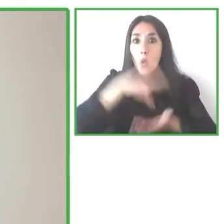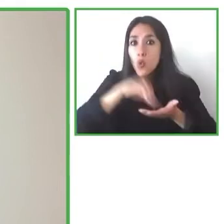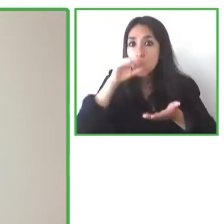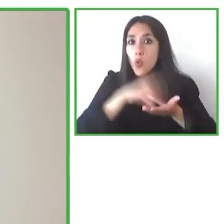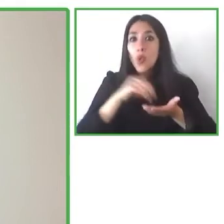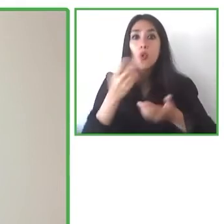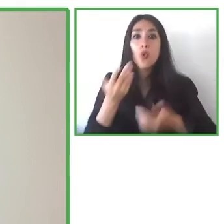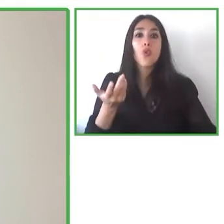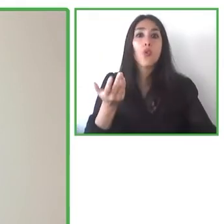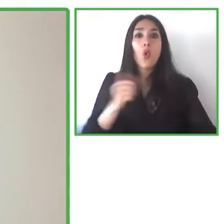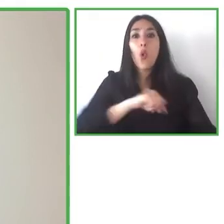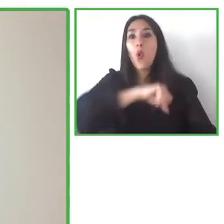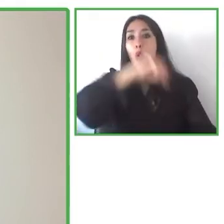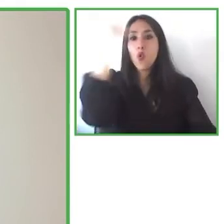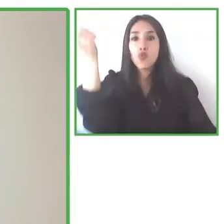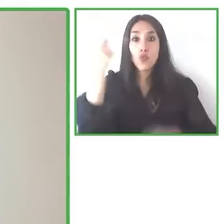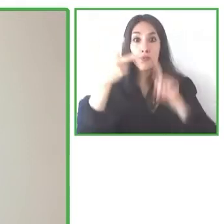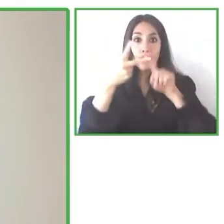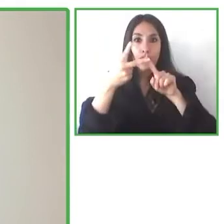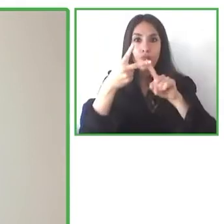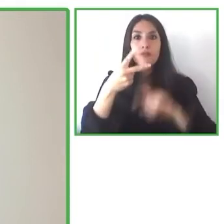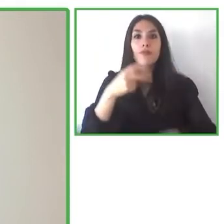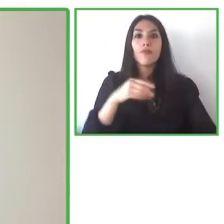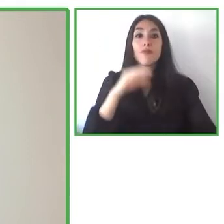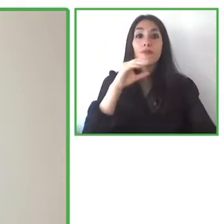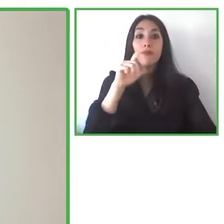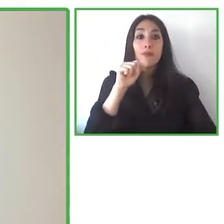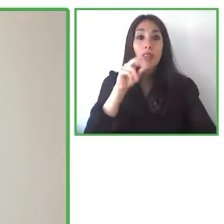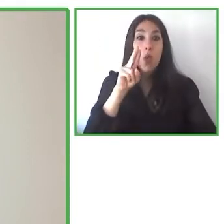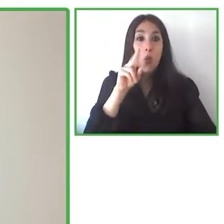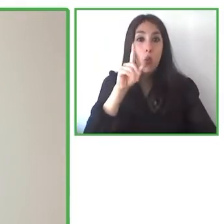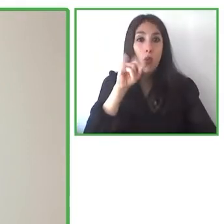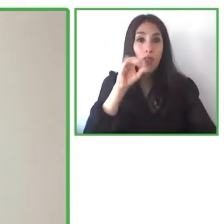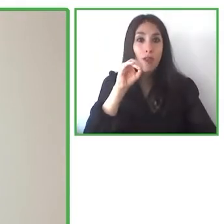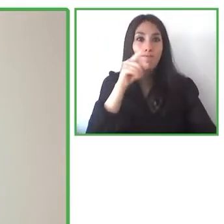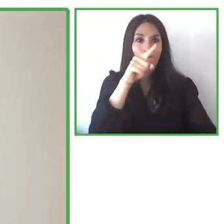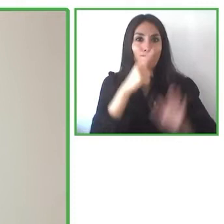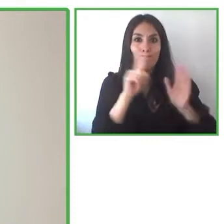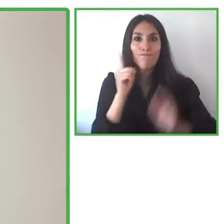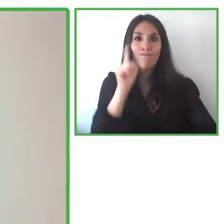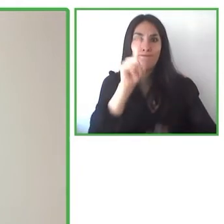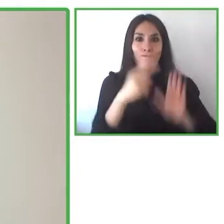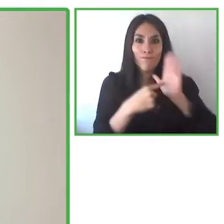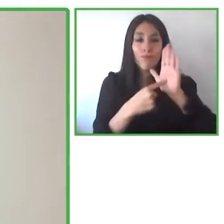We also have Claudiu Leverenz who is the co-founder and CEO of Munevo